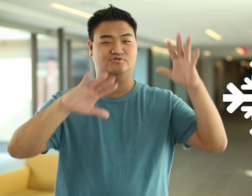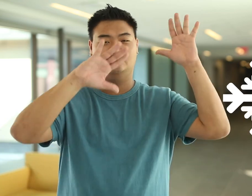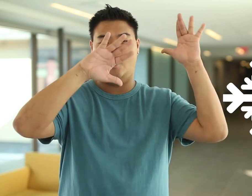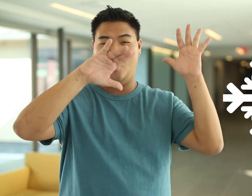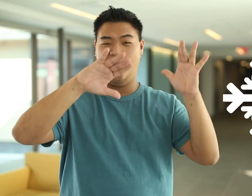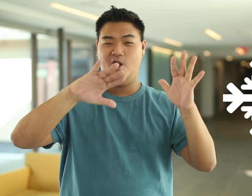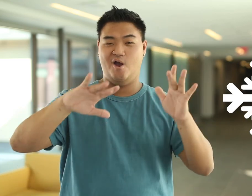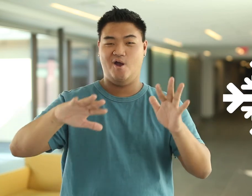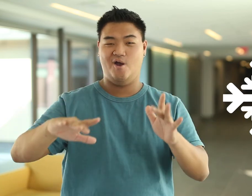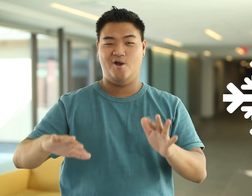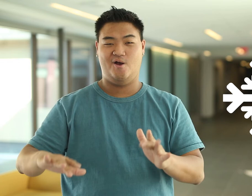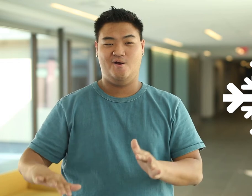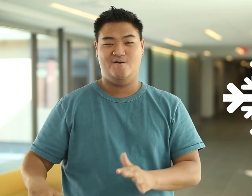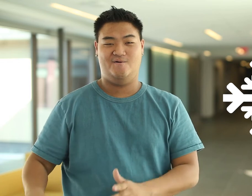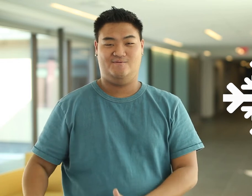Snow